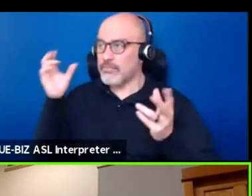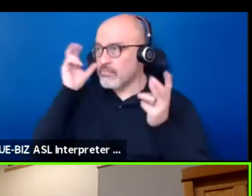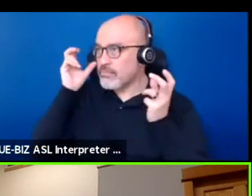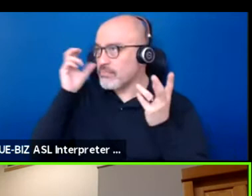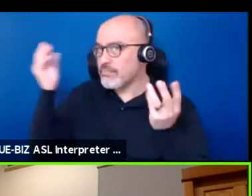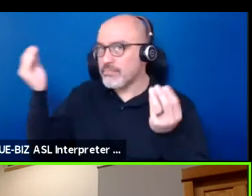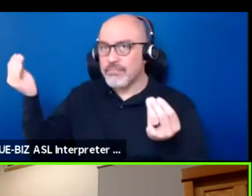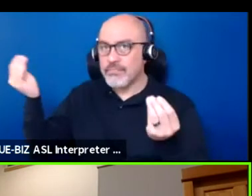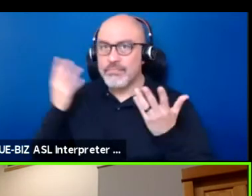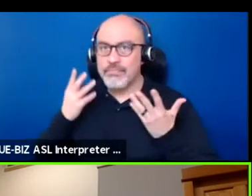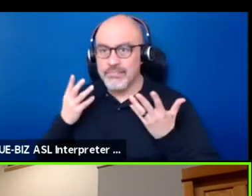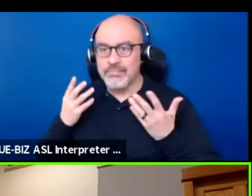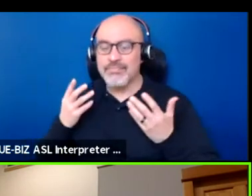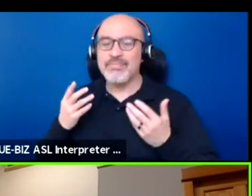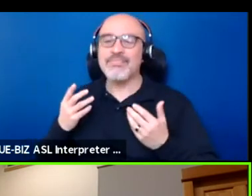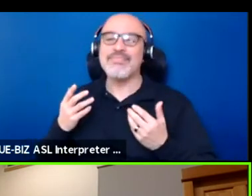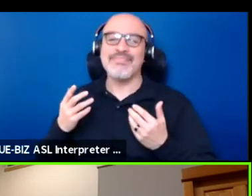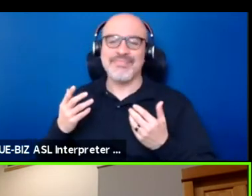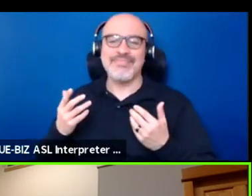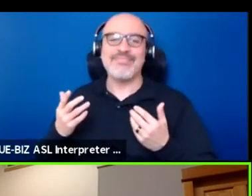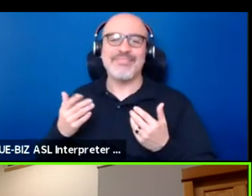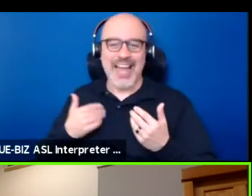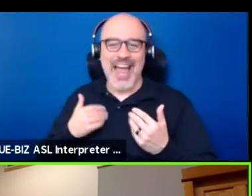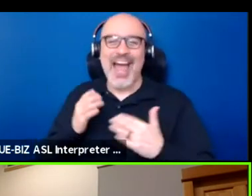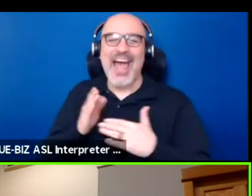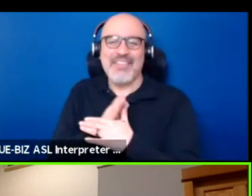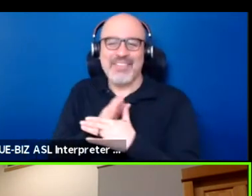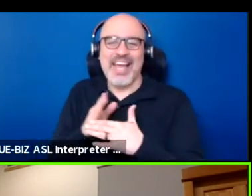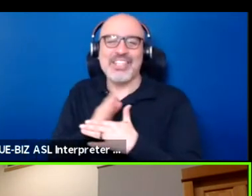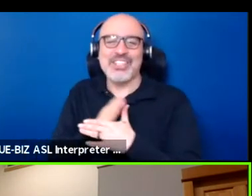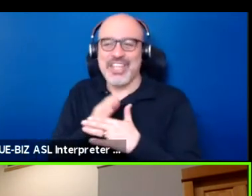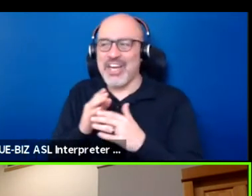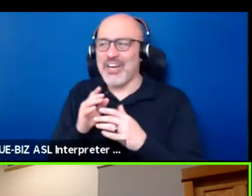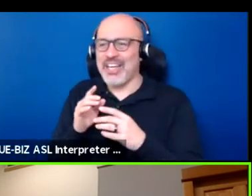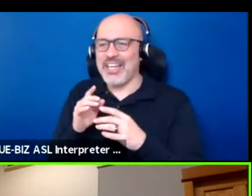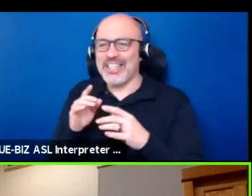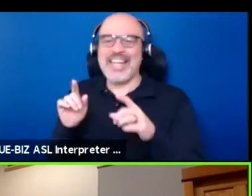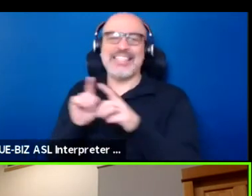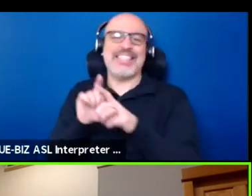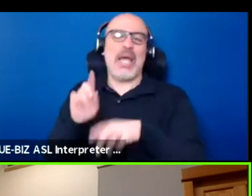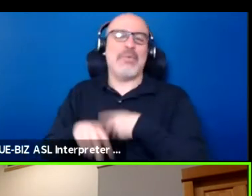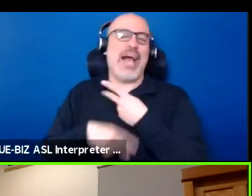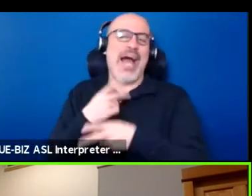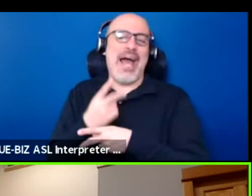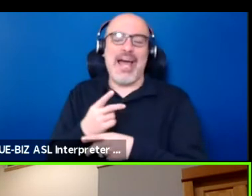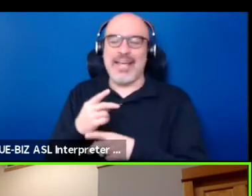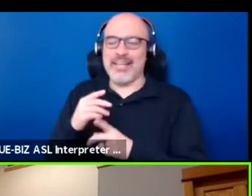and then have that sharing within that kind of environment. I think it would be really powerful.